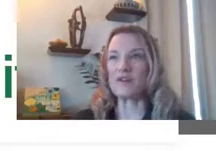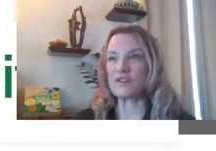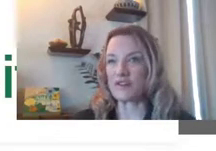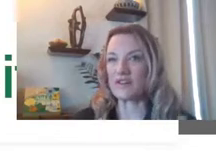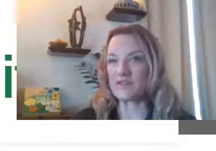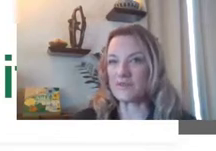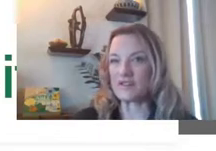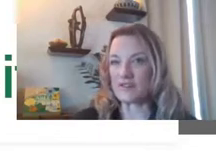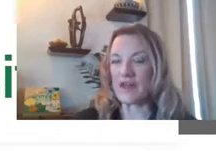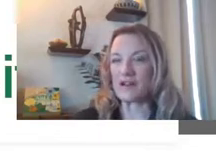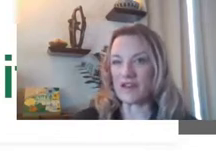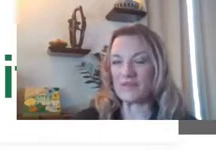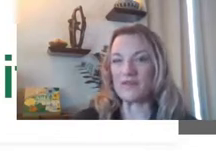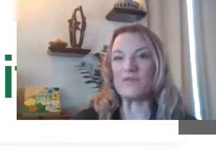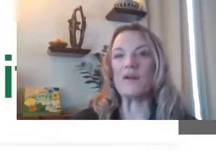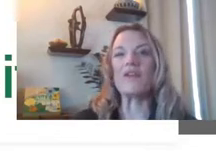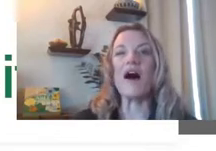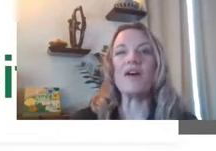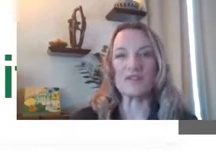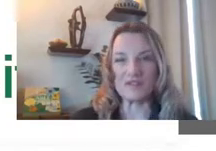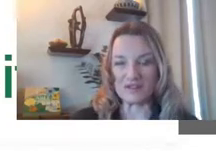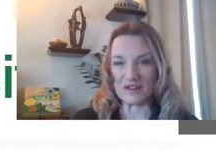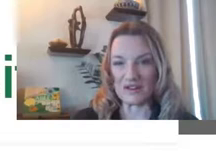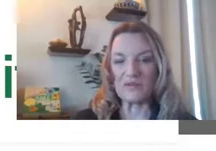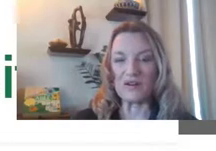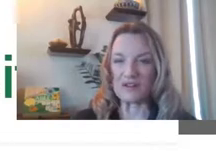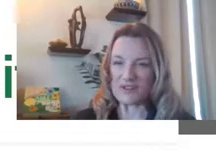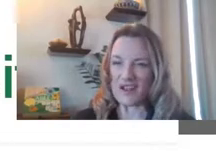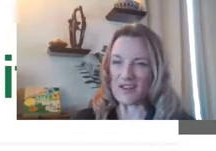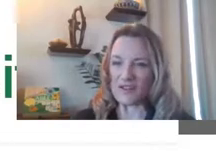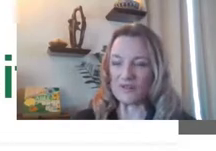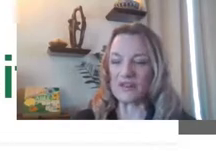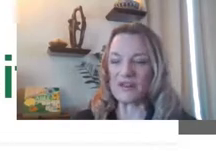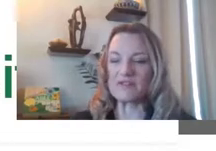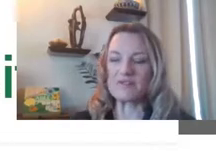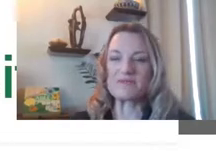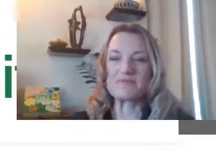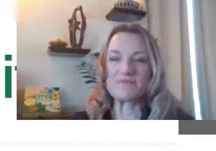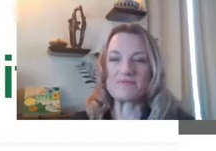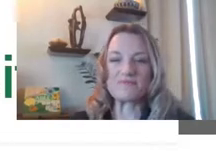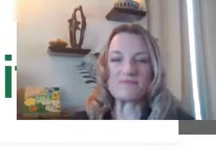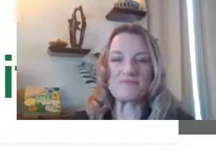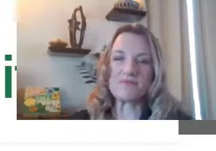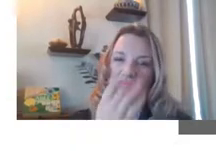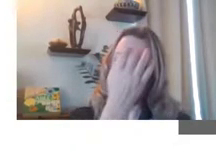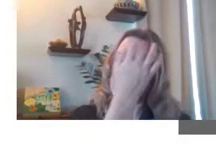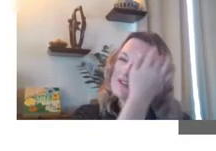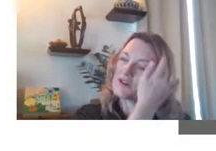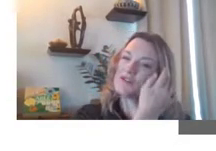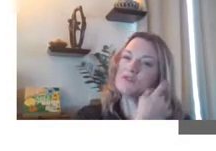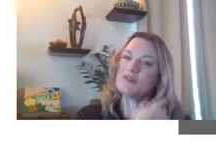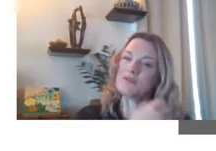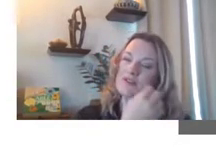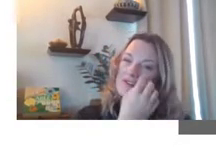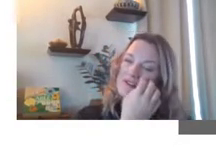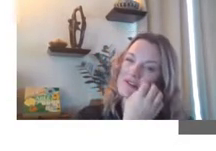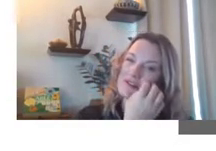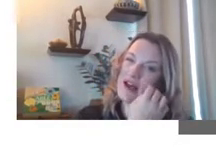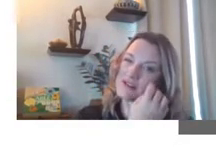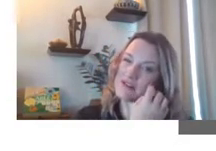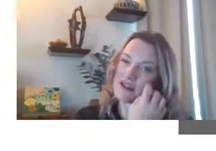want to share information about ABLE with others. In your network, check out our tool kits. I do want to mention this is the last one.